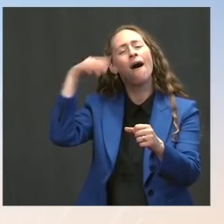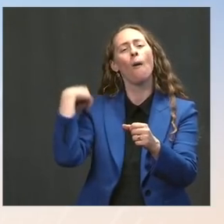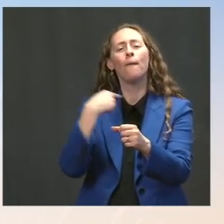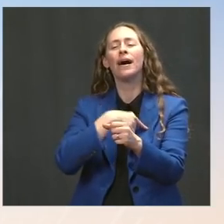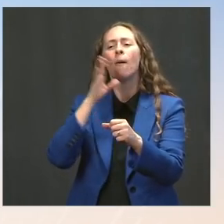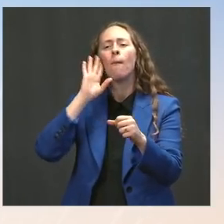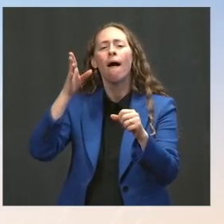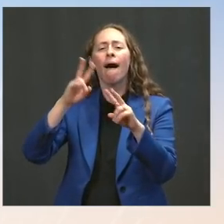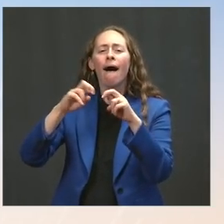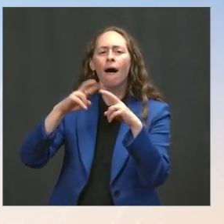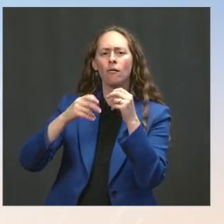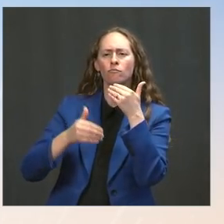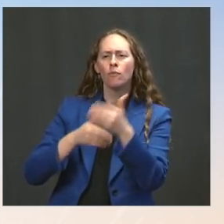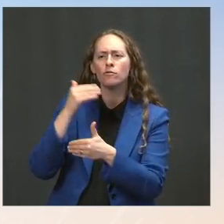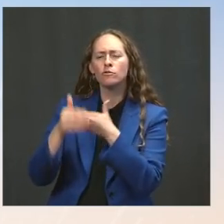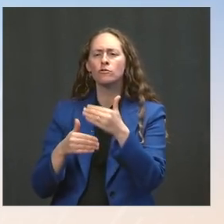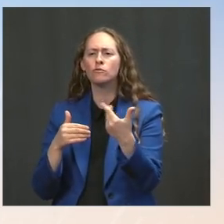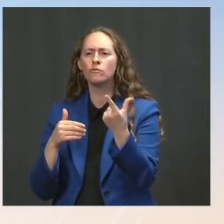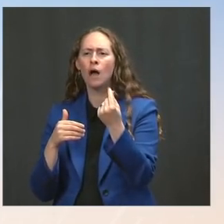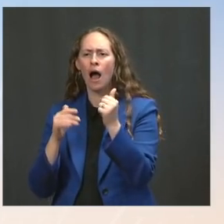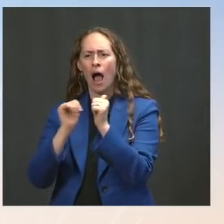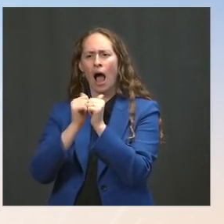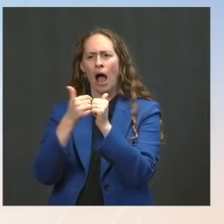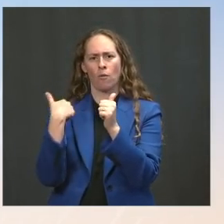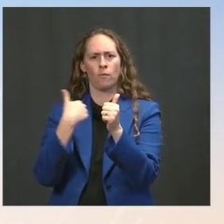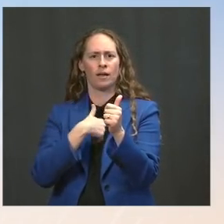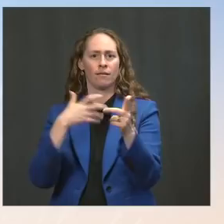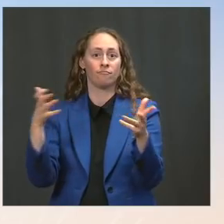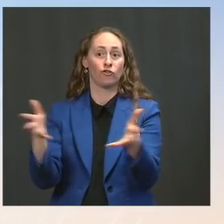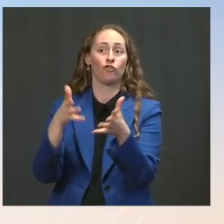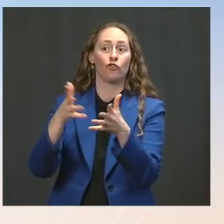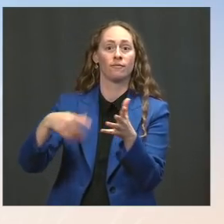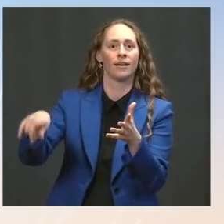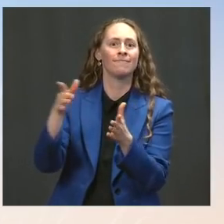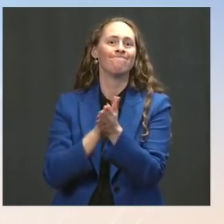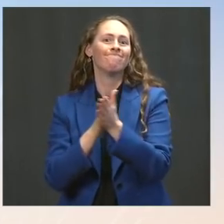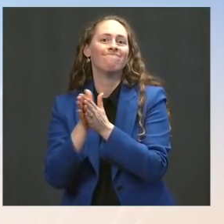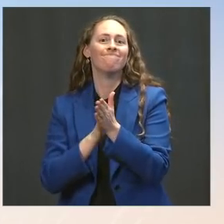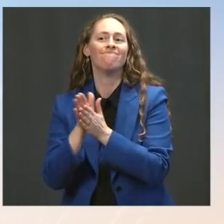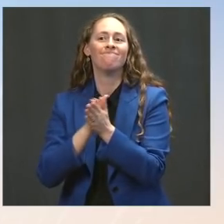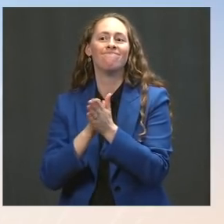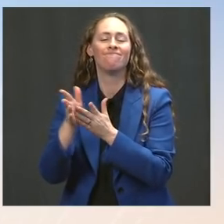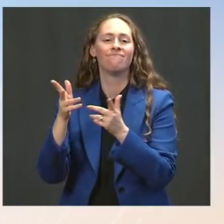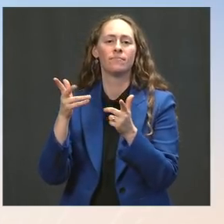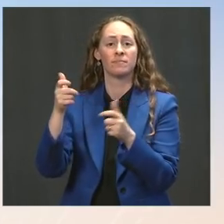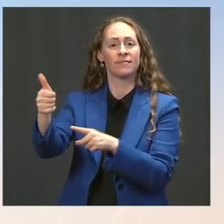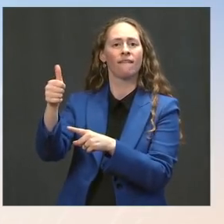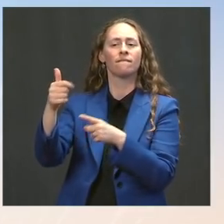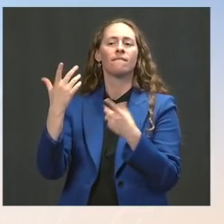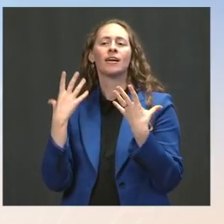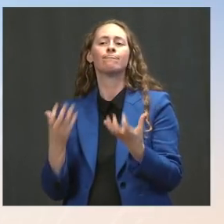of how we can incentivize people get -- for getting vaccinated, protect more people, save more lives. I just don't have anything to preview for you